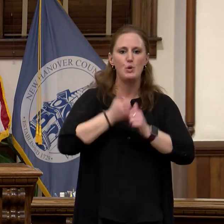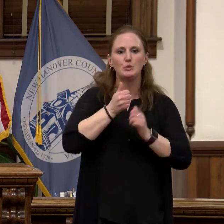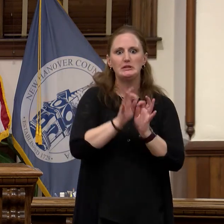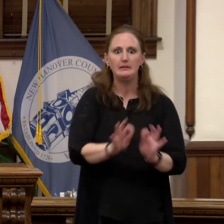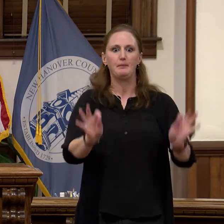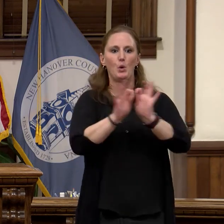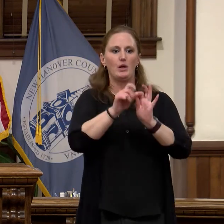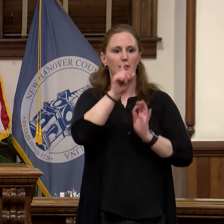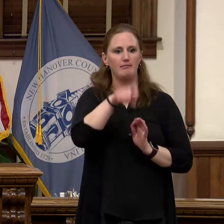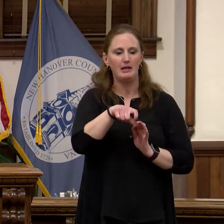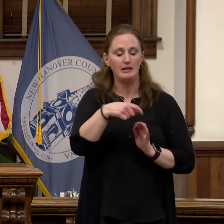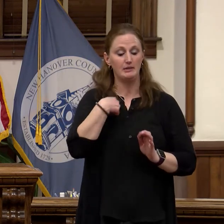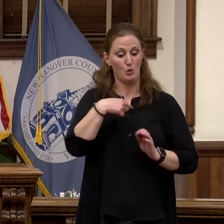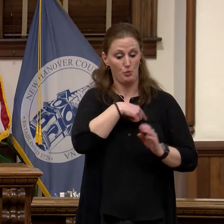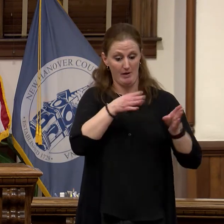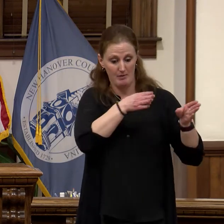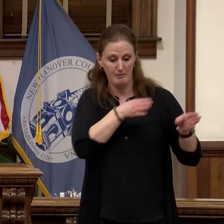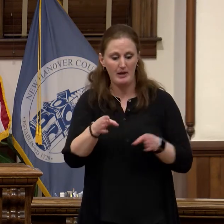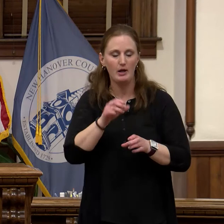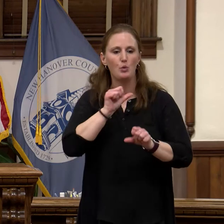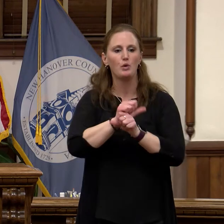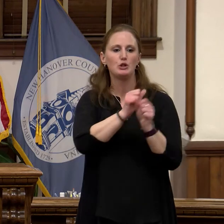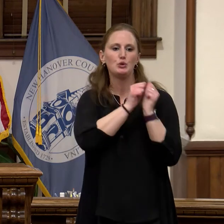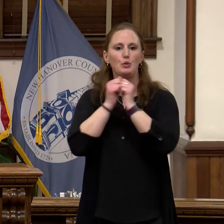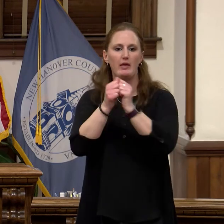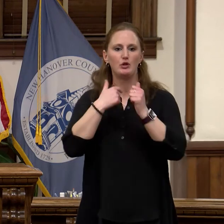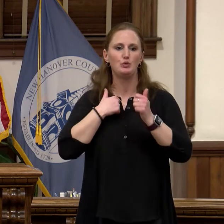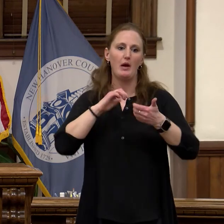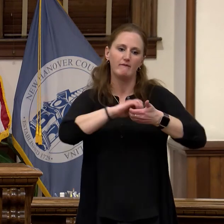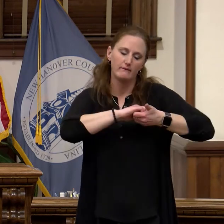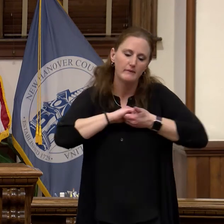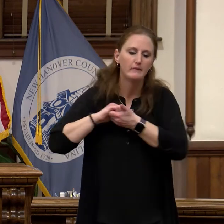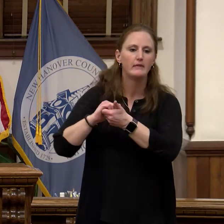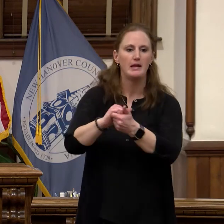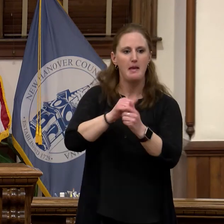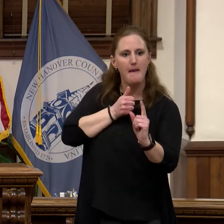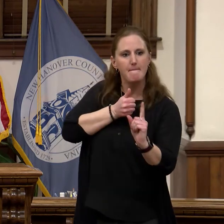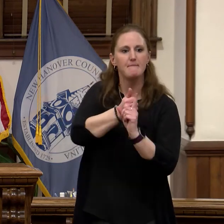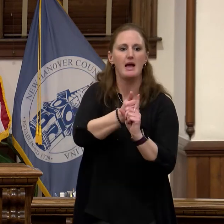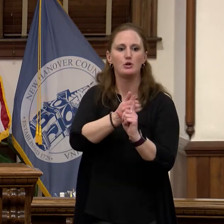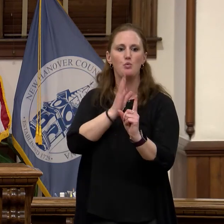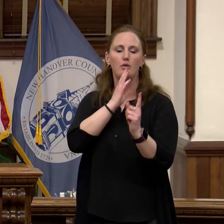community to make a collective impact and a lasting impact on our citizens.